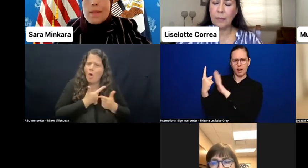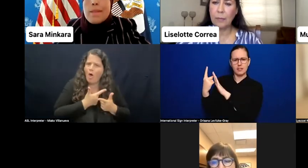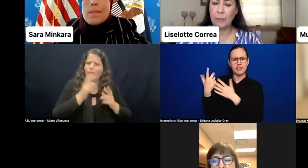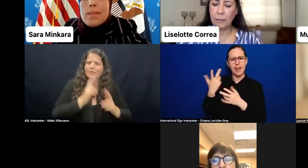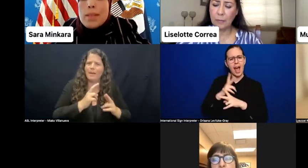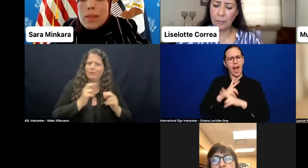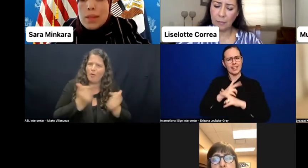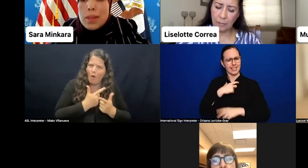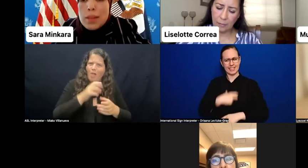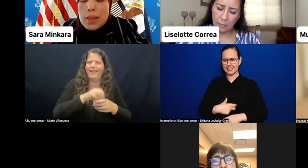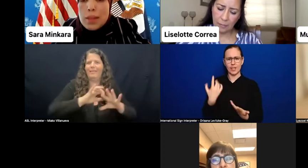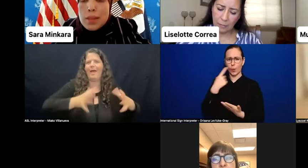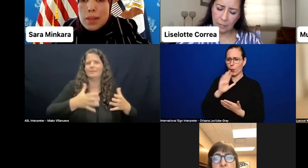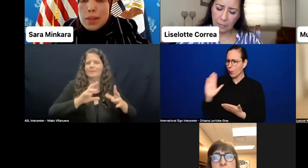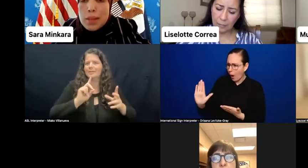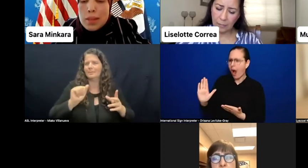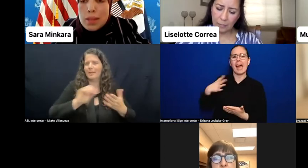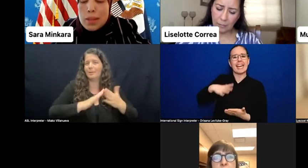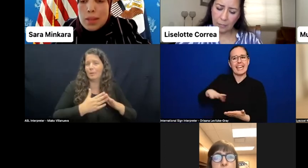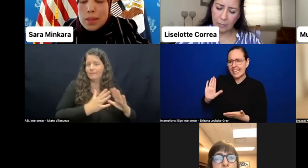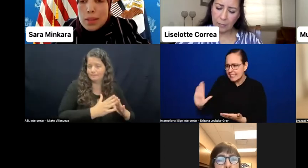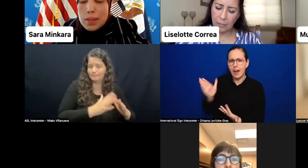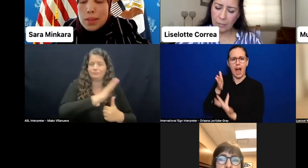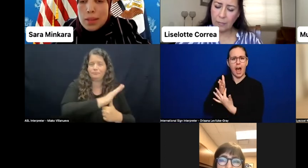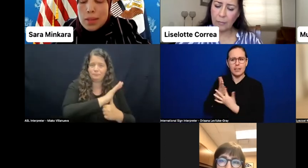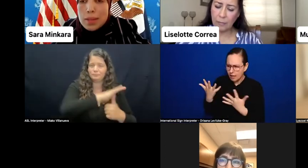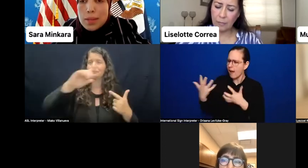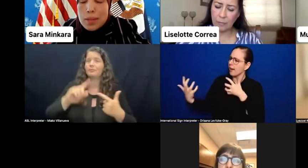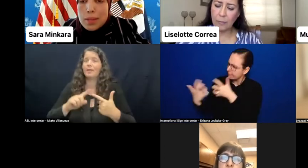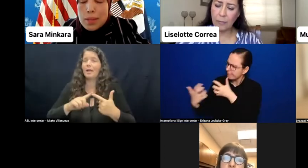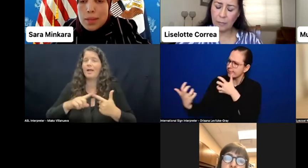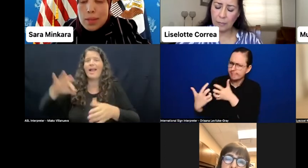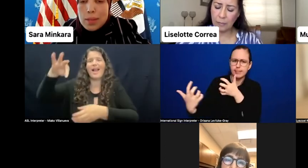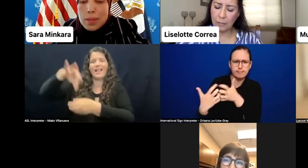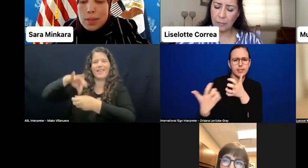The second was better education for the elections community to ensure that persons with disabilities